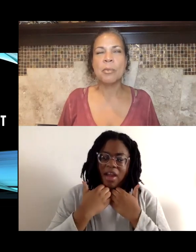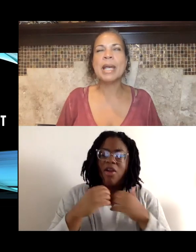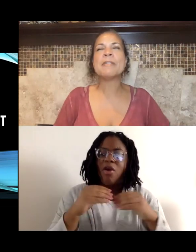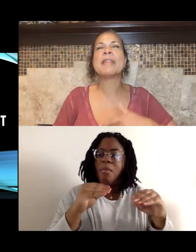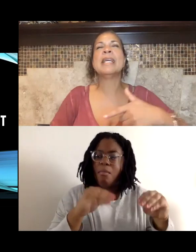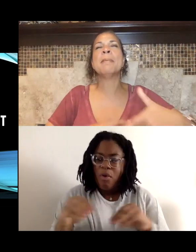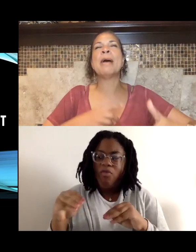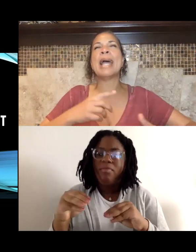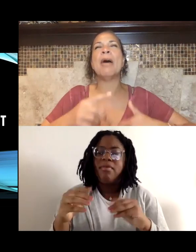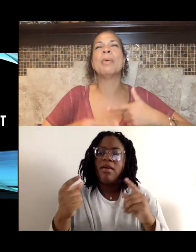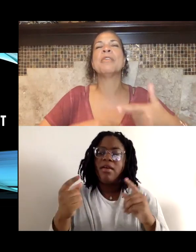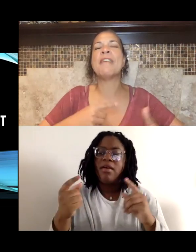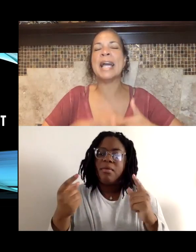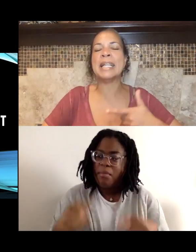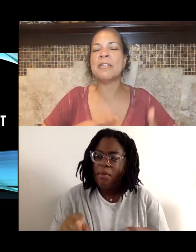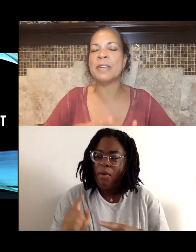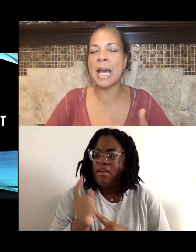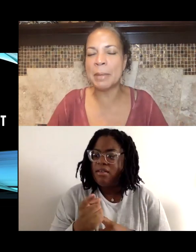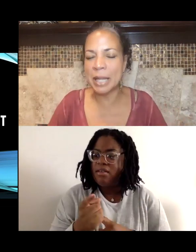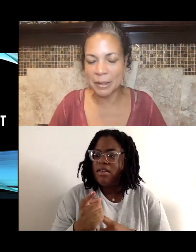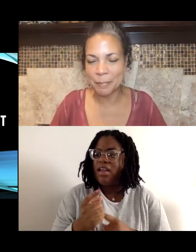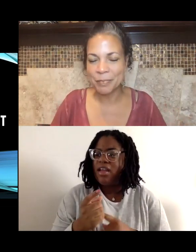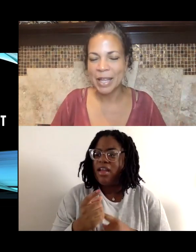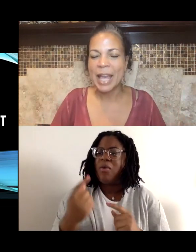We have to think about how we're defining phenomena.